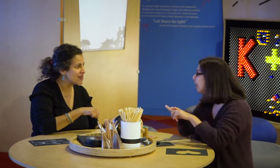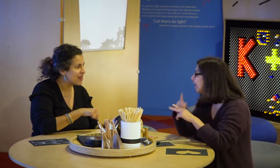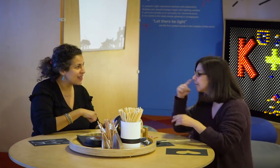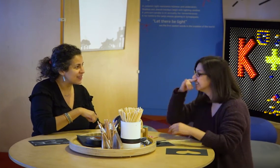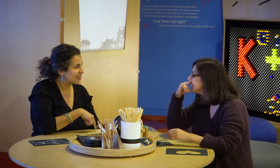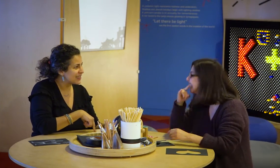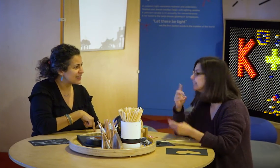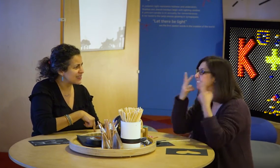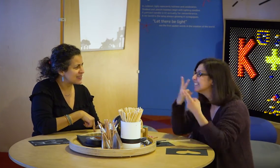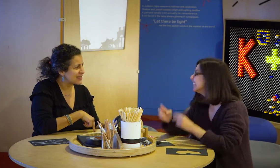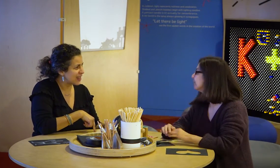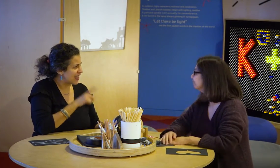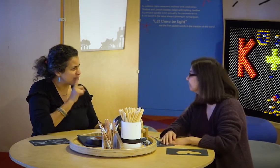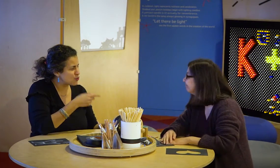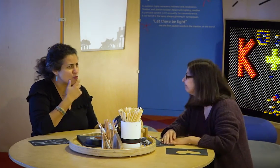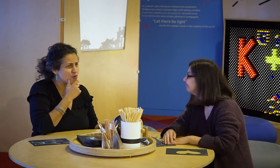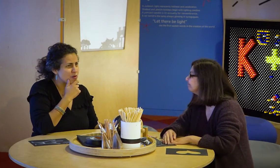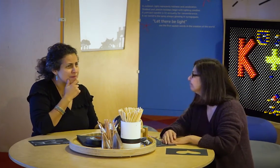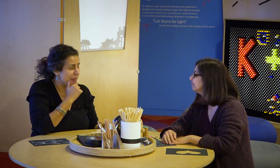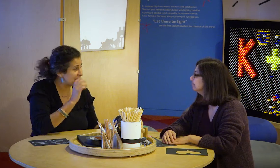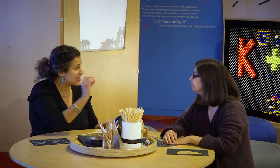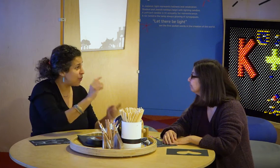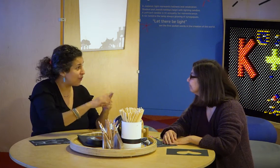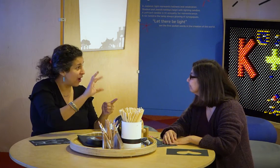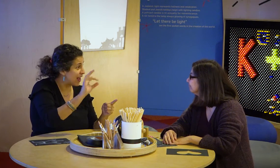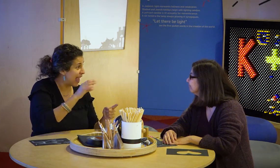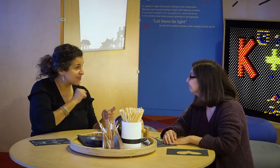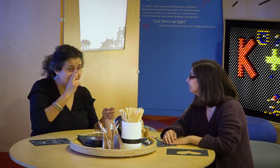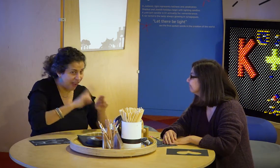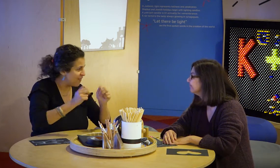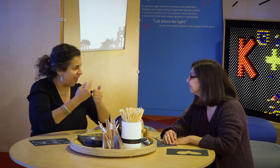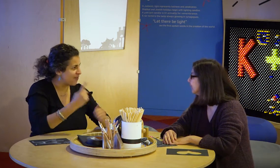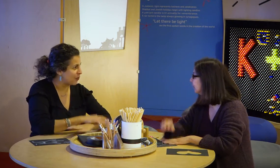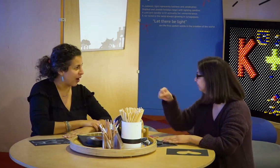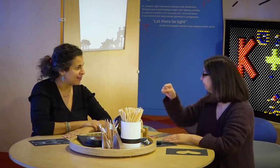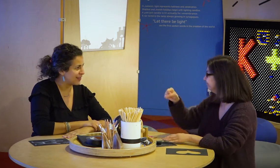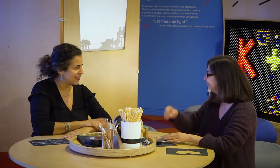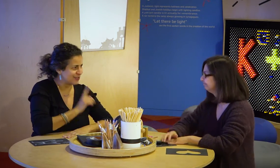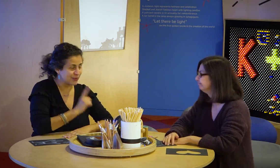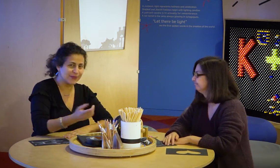Your children will love it! So true. 0 to 99 years old would like it right? Yes!